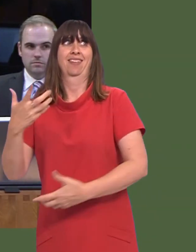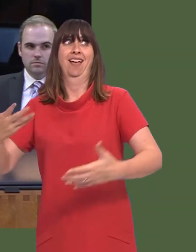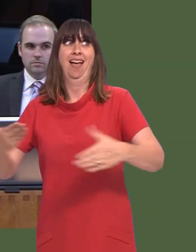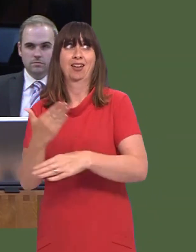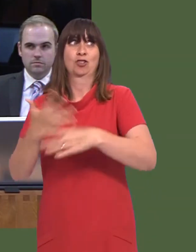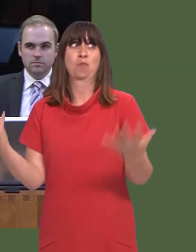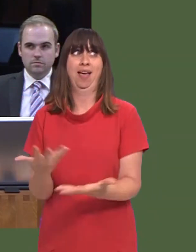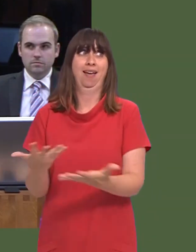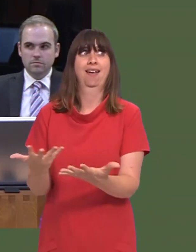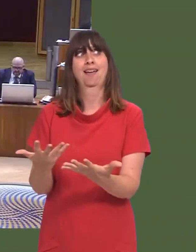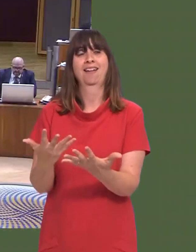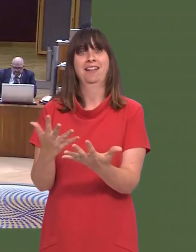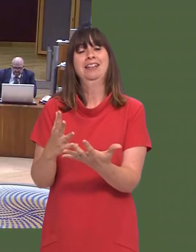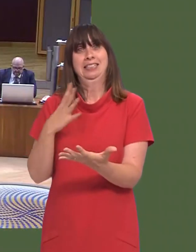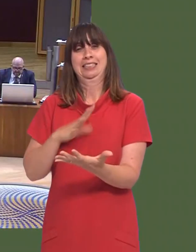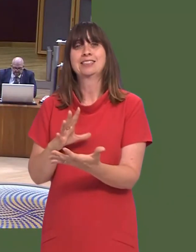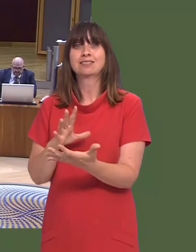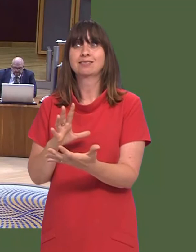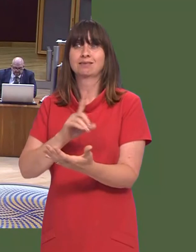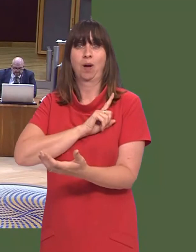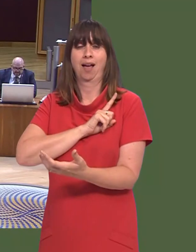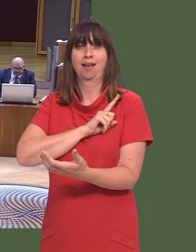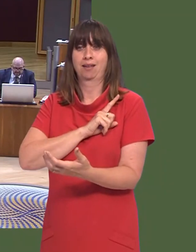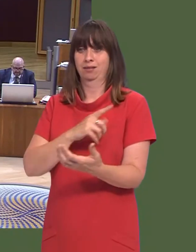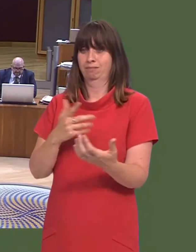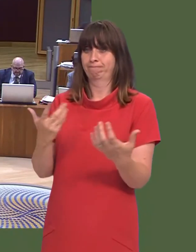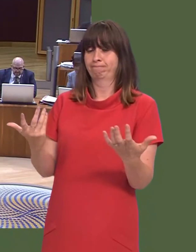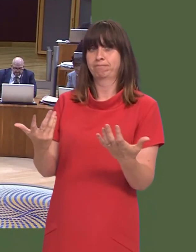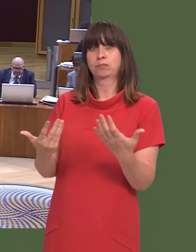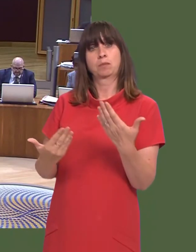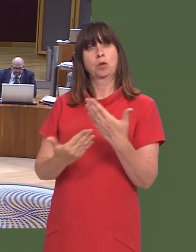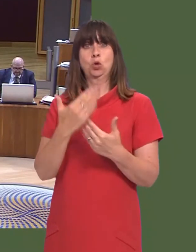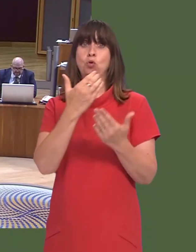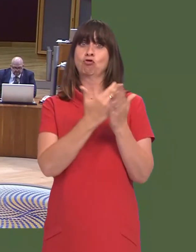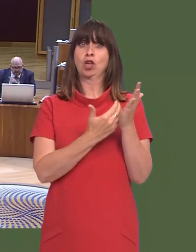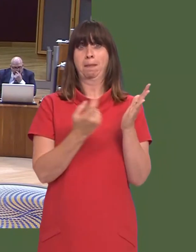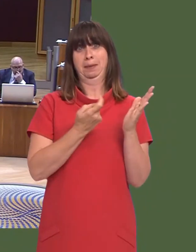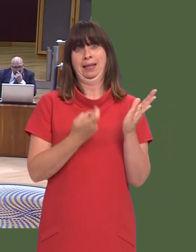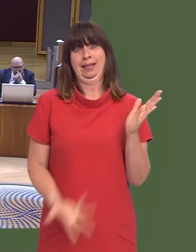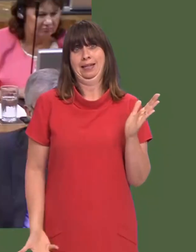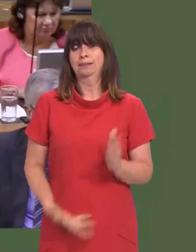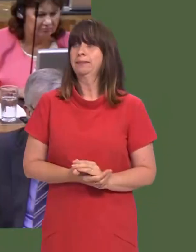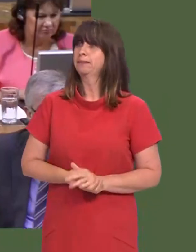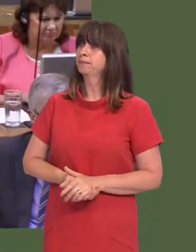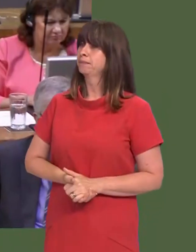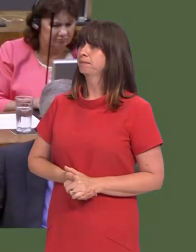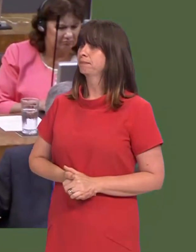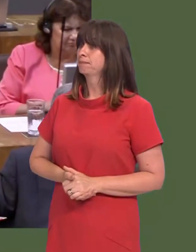to action, particularly in the context of the fact that the new curriculum is in the pipeline?